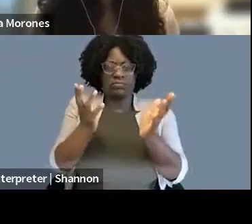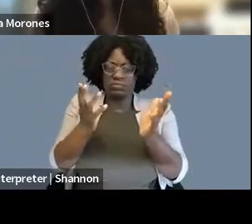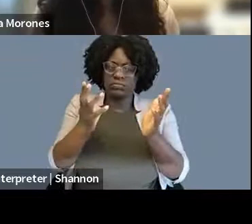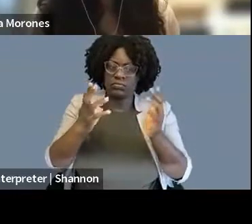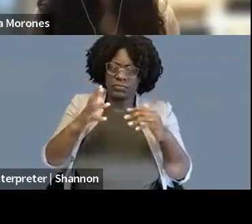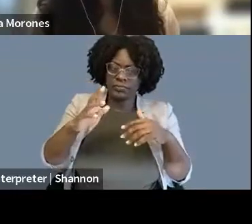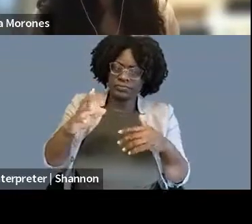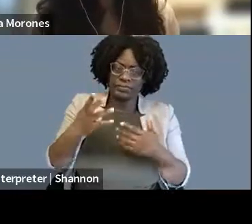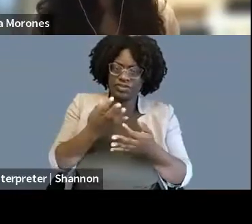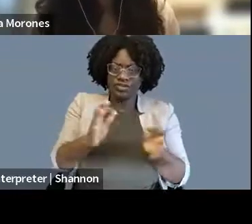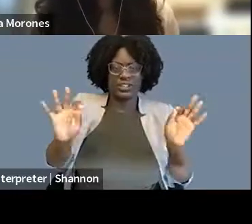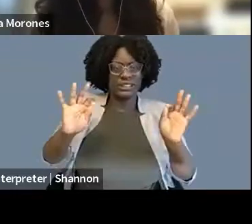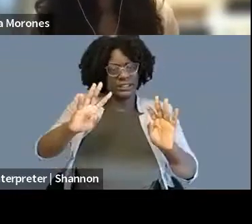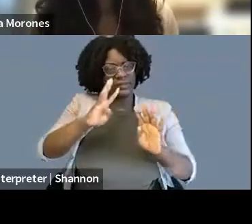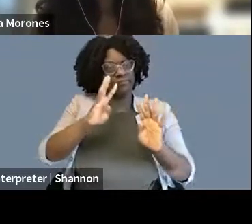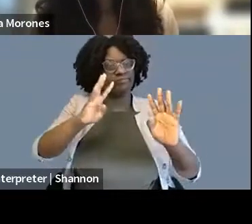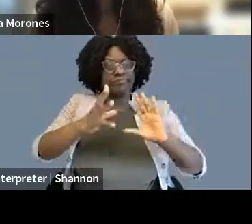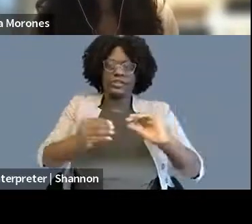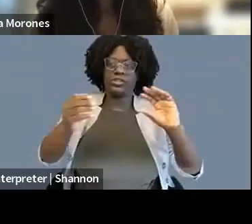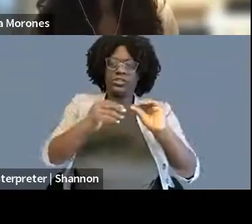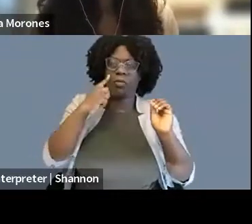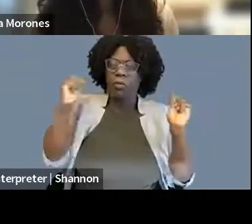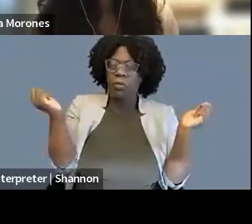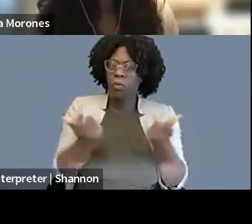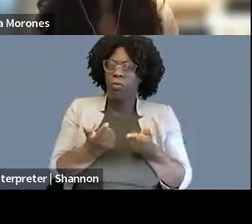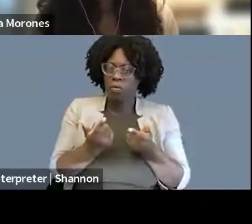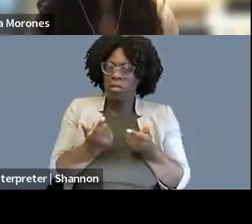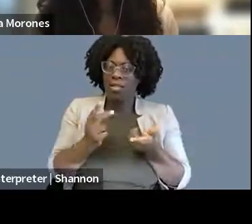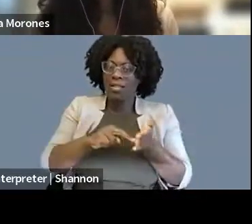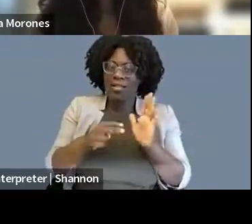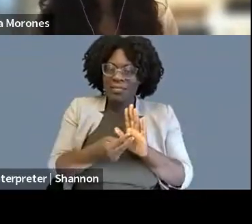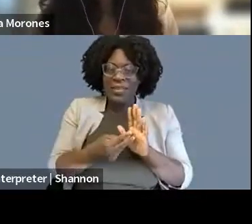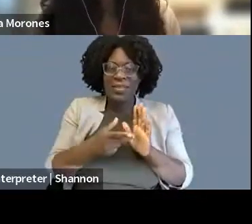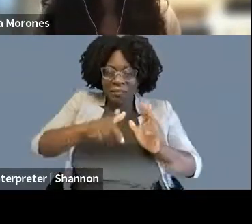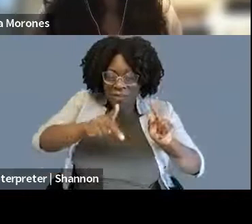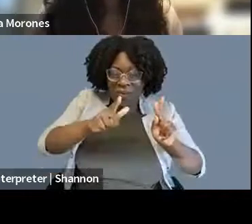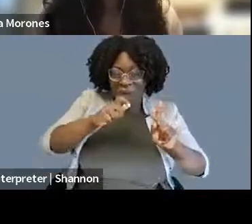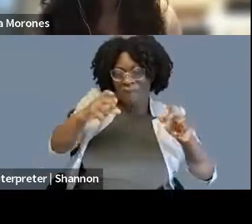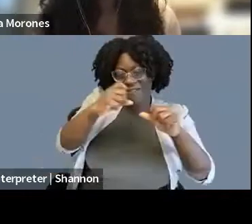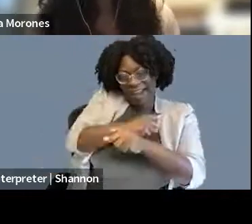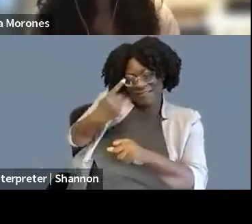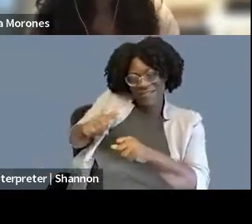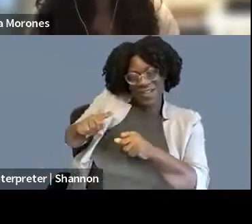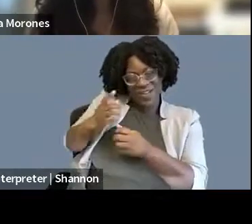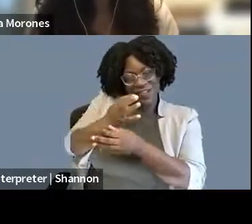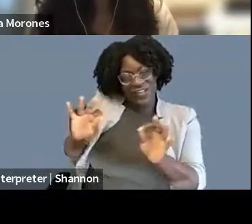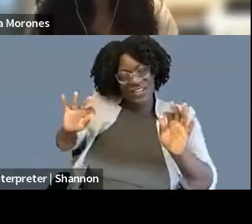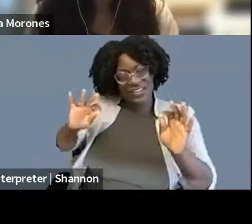good, it would serve it well to have a more diverse group of people involved because it's not just what is equal